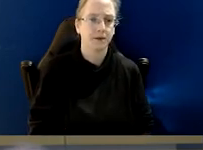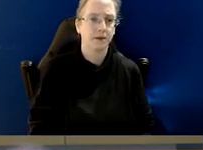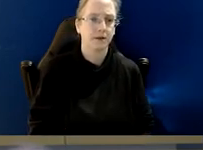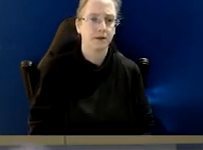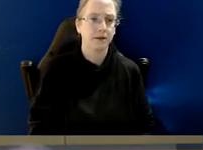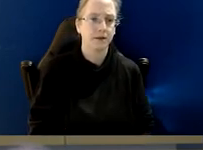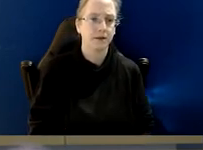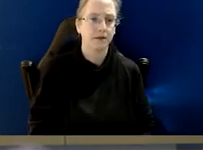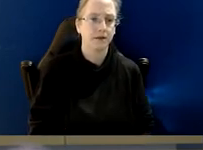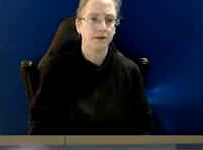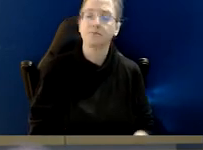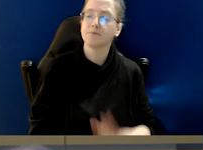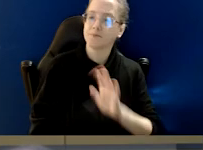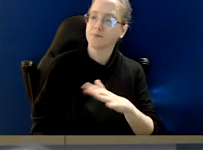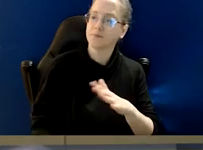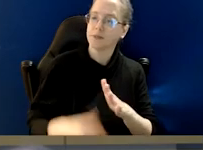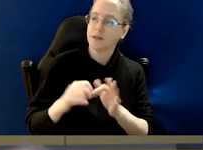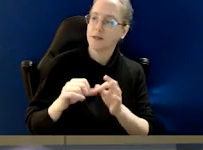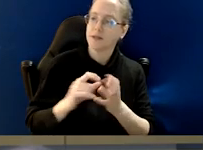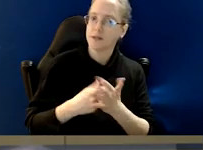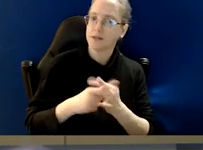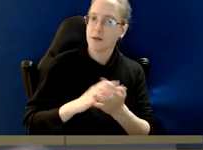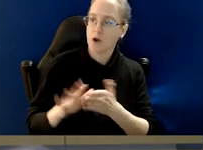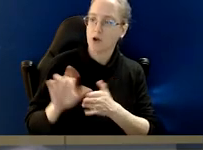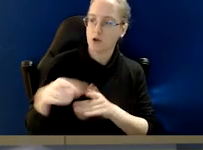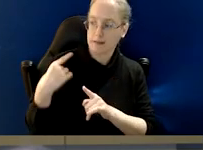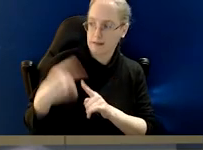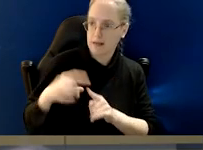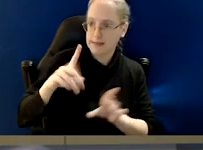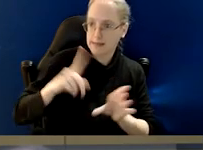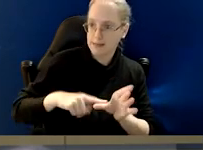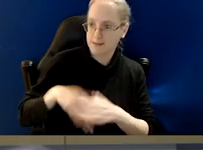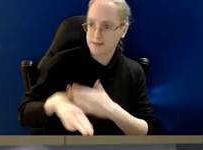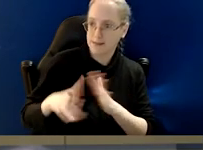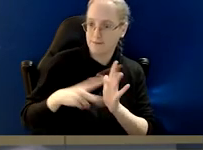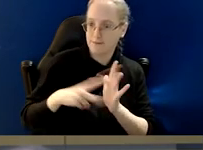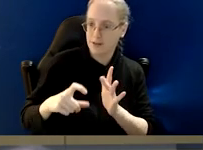And Deborah, I mean, obviously you've had ten years in the Victorian Ombudsman chair.